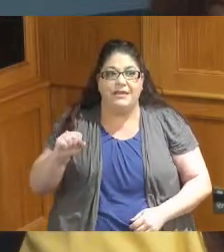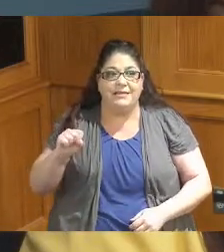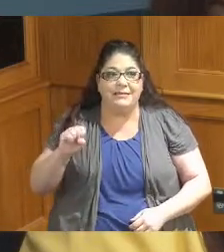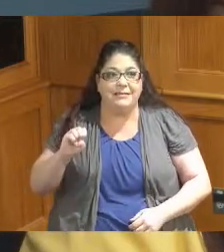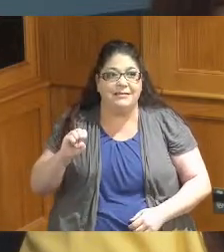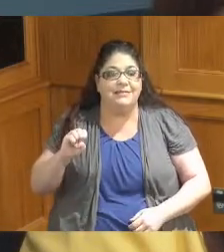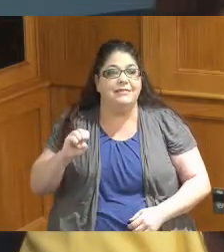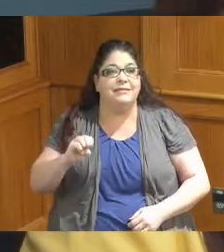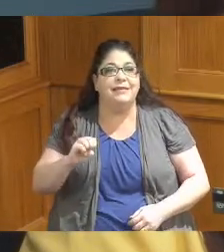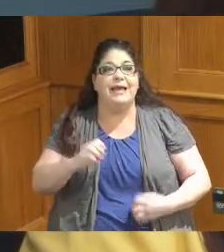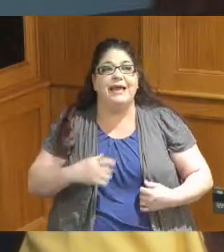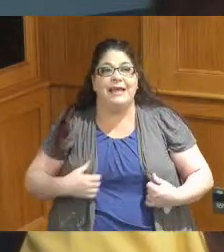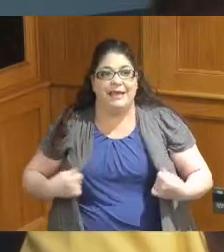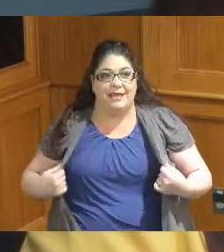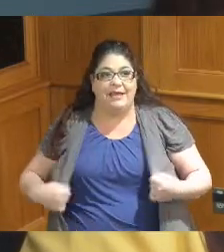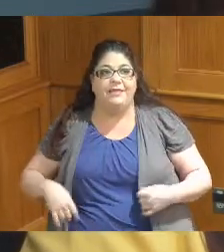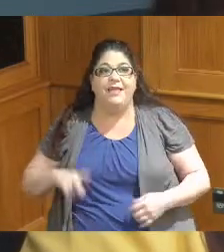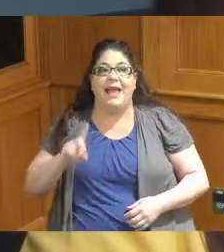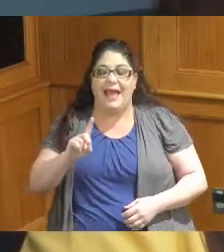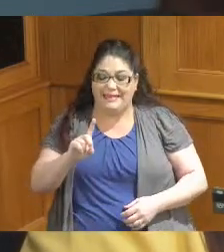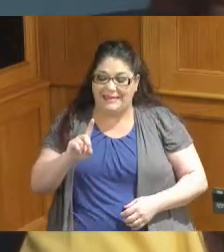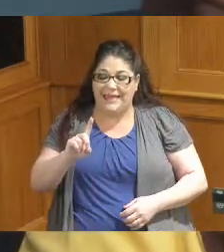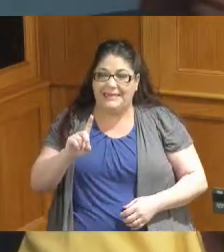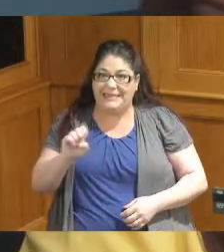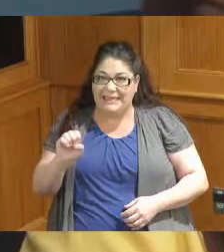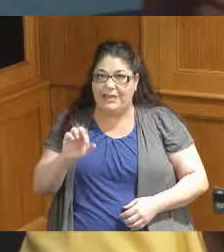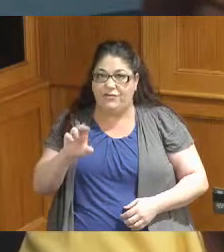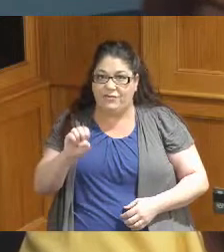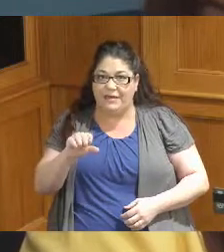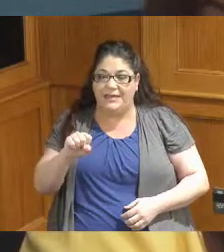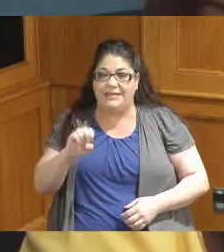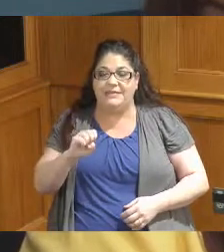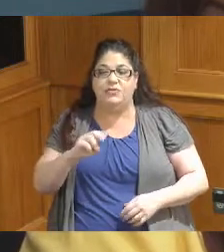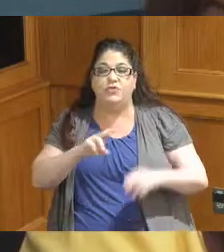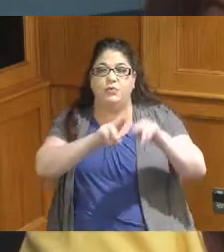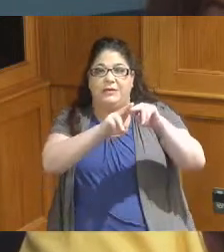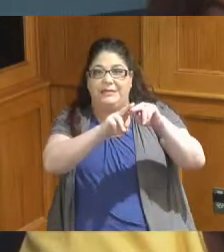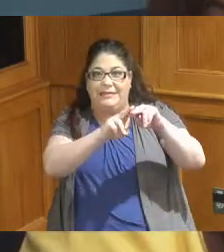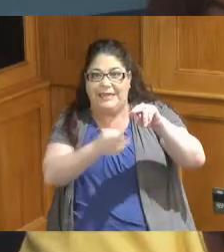it's increasing decreasing overdose so anyway not to correct or anything but I want people to know